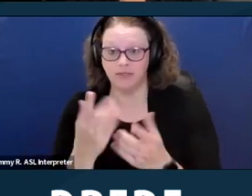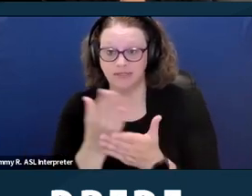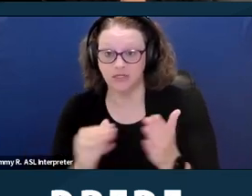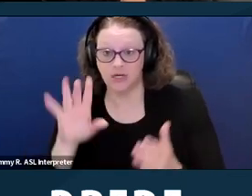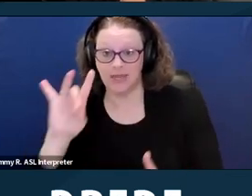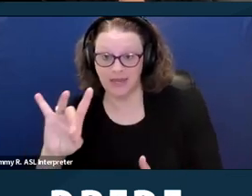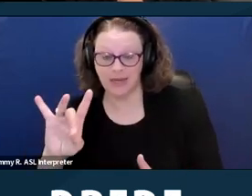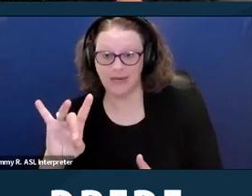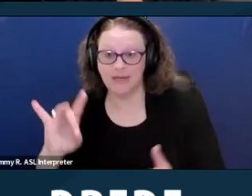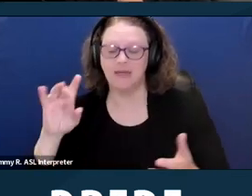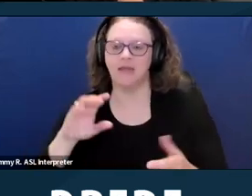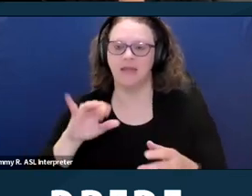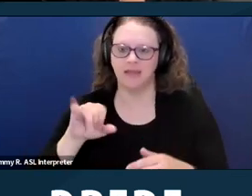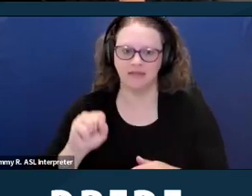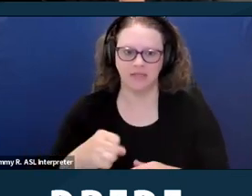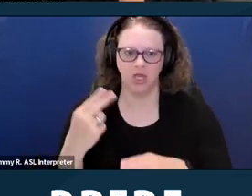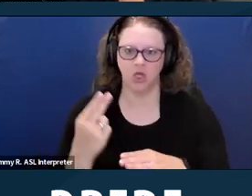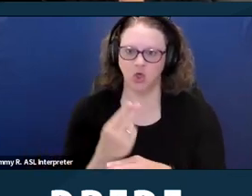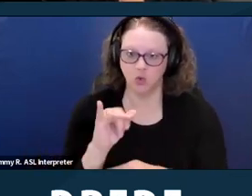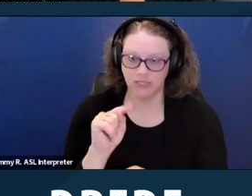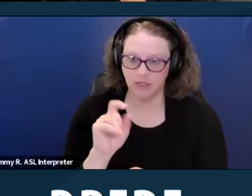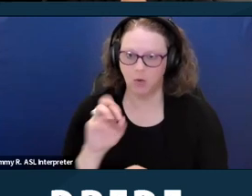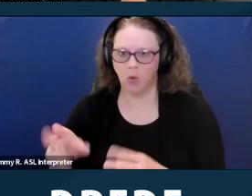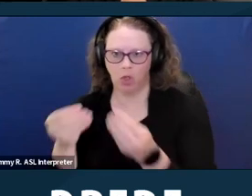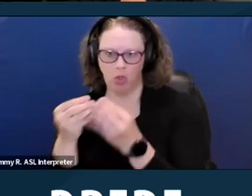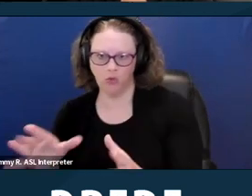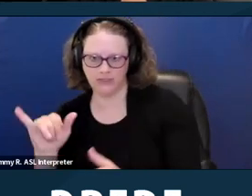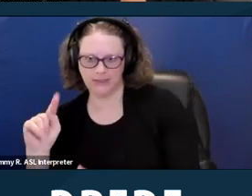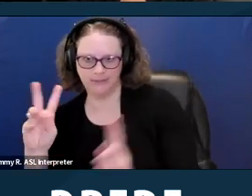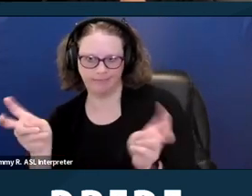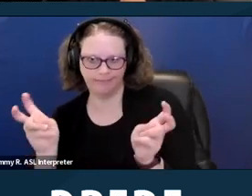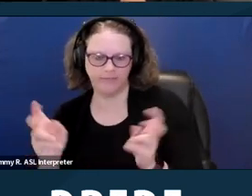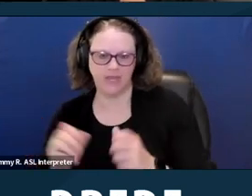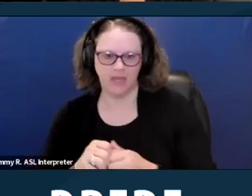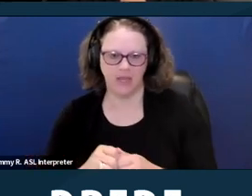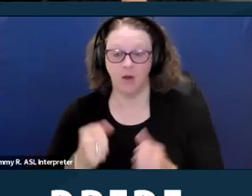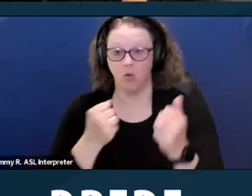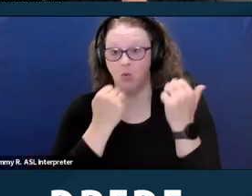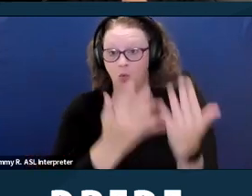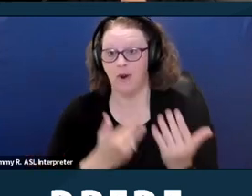The wait list to get a voucher are very long. In Los Angeles for example, there's been periods